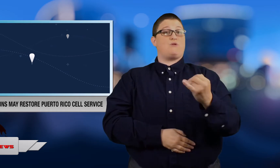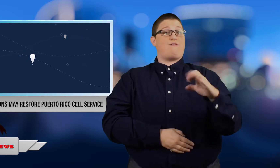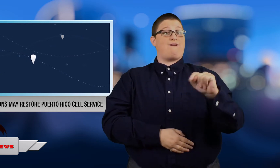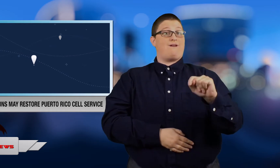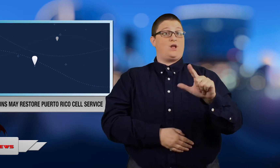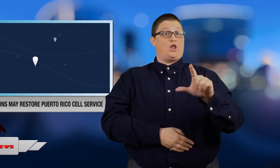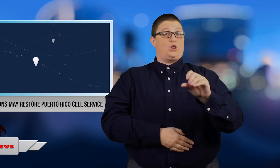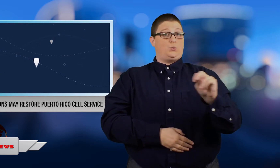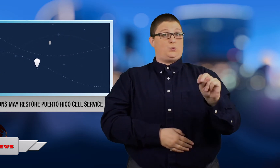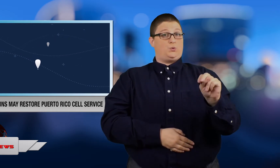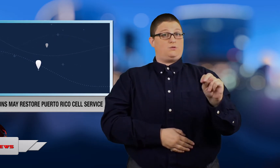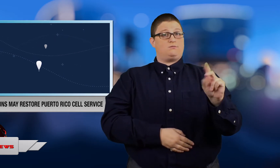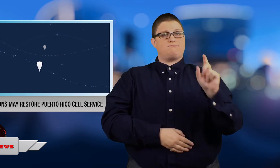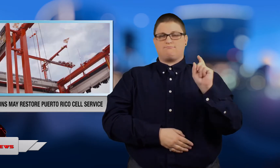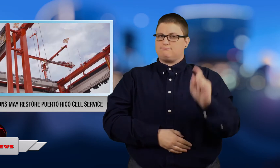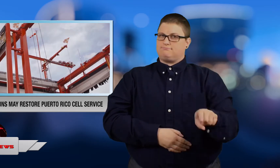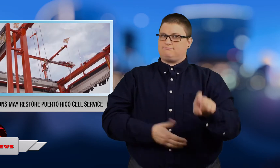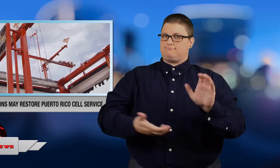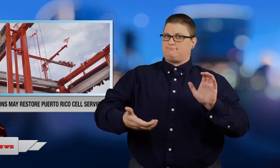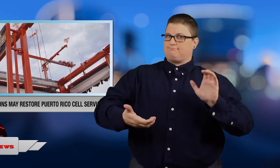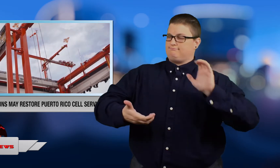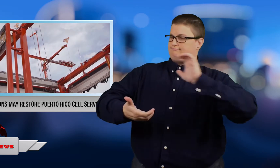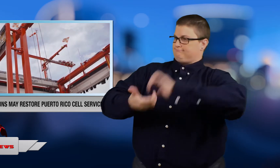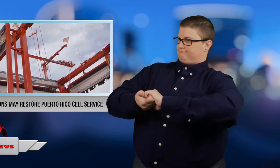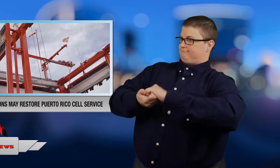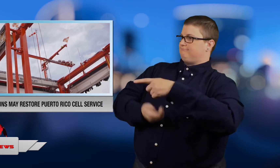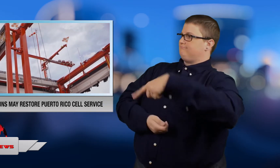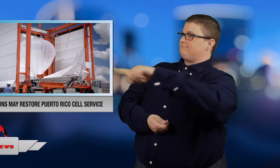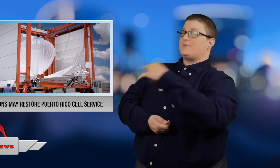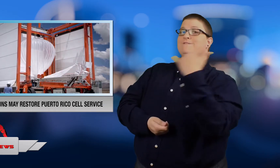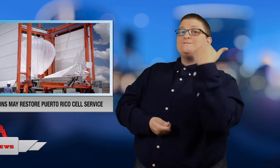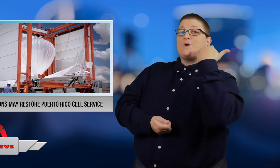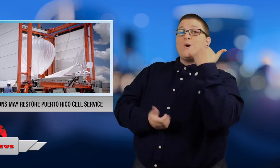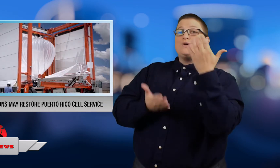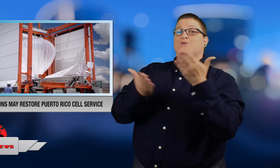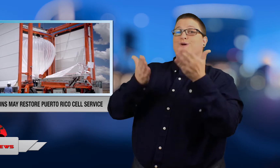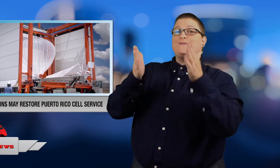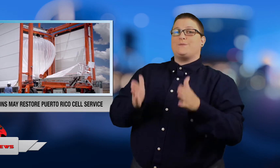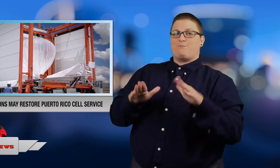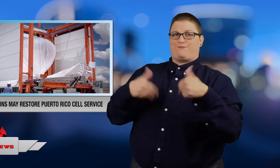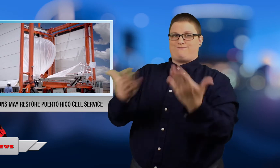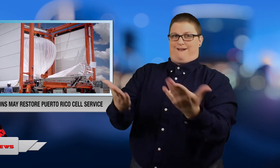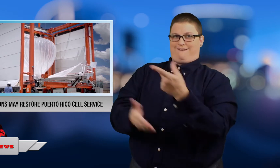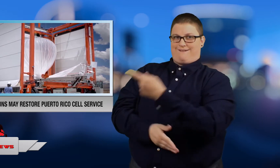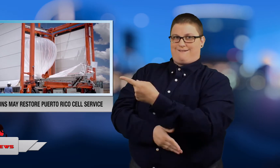Project Loon needs to partner with a phone service provider.